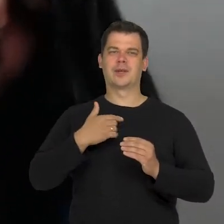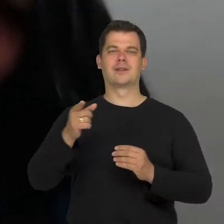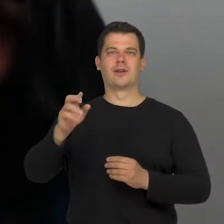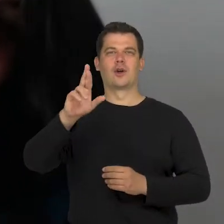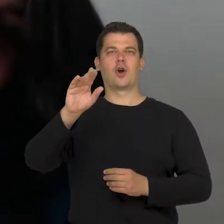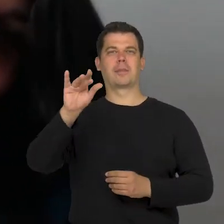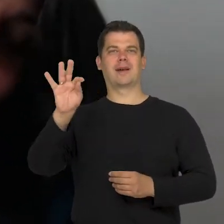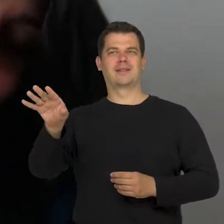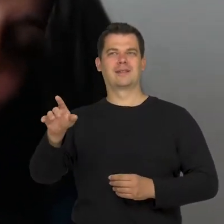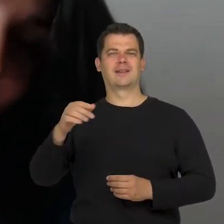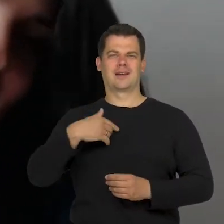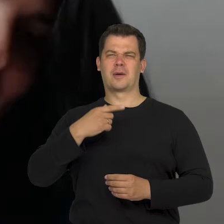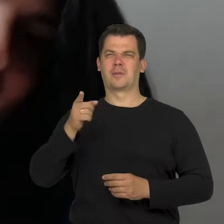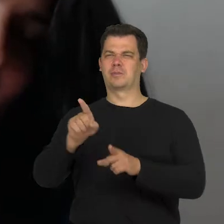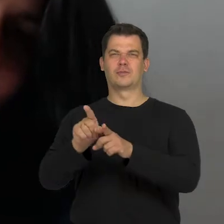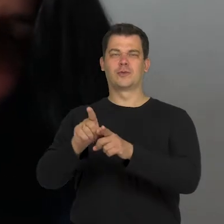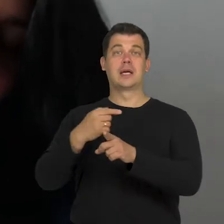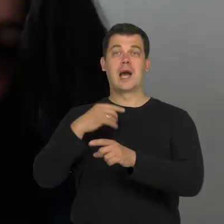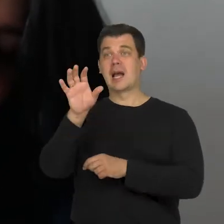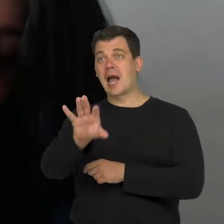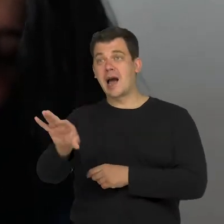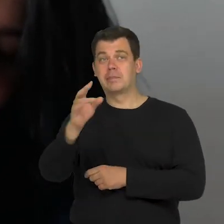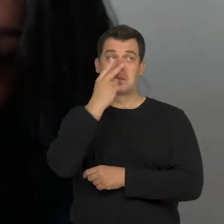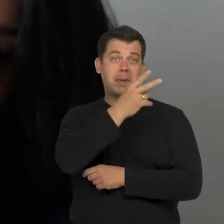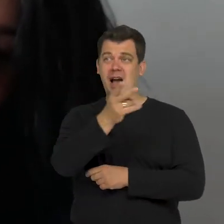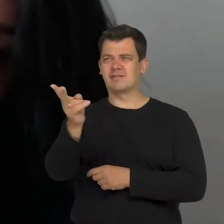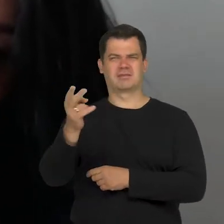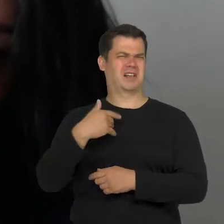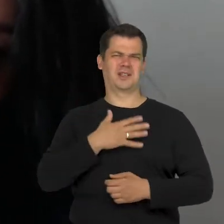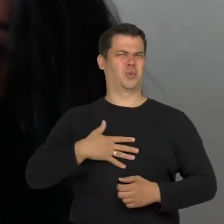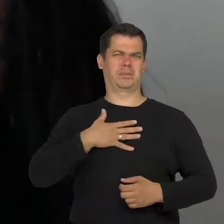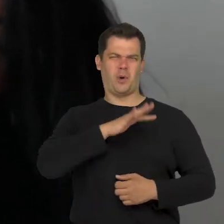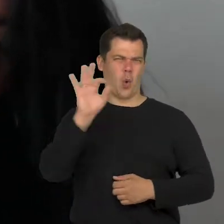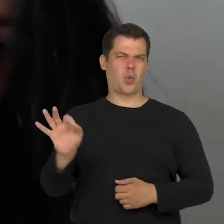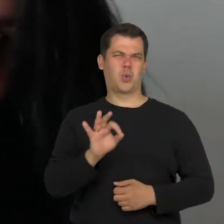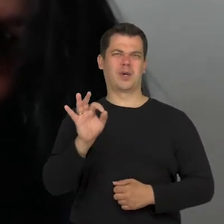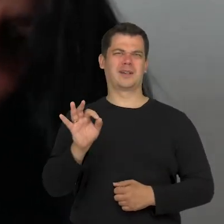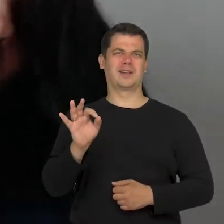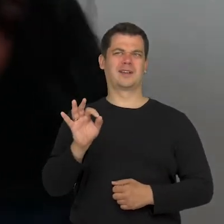I love to stare and I've been like that since my childhood.